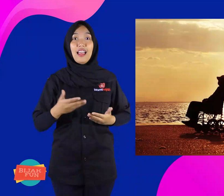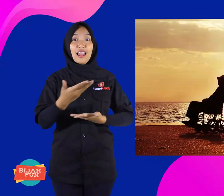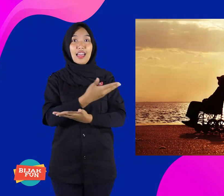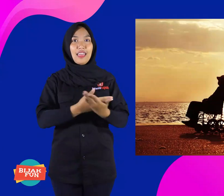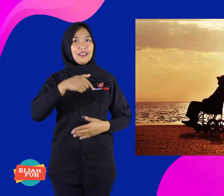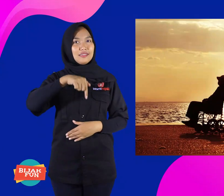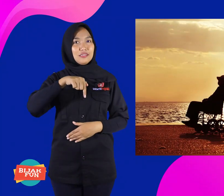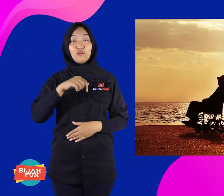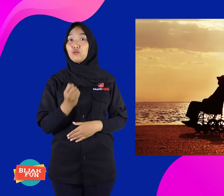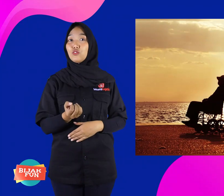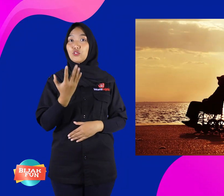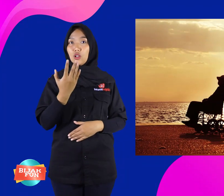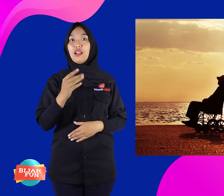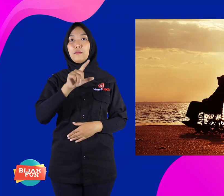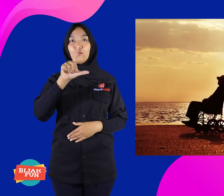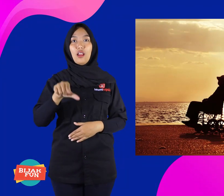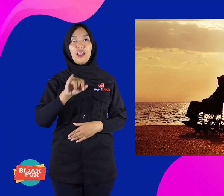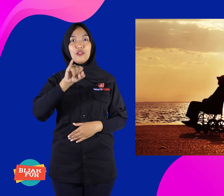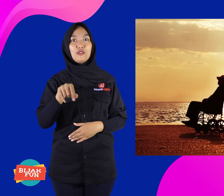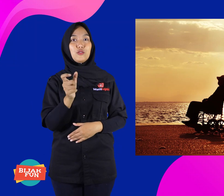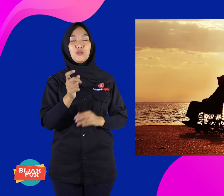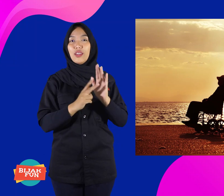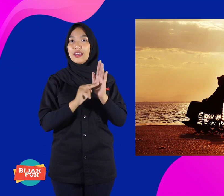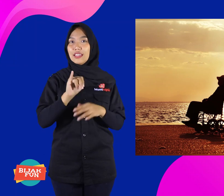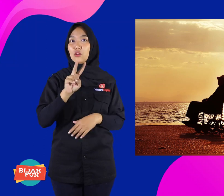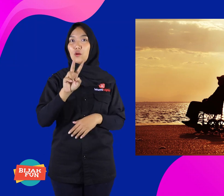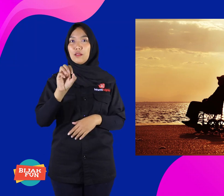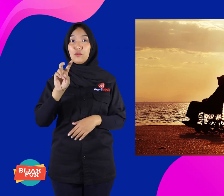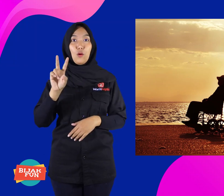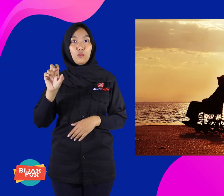Later, this service will be launched in June 2020.